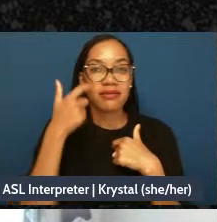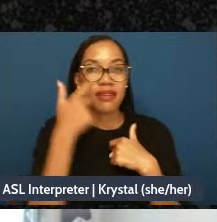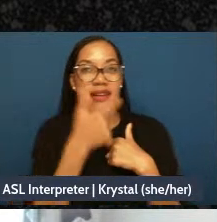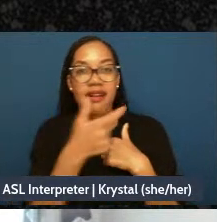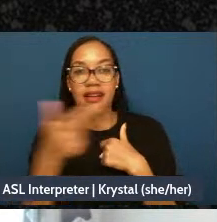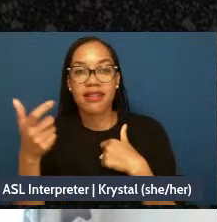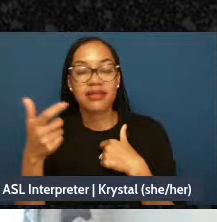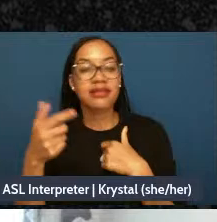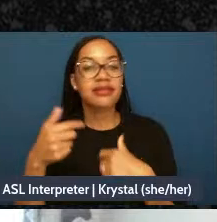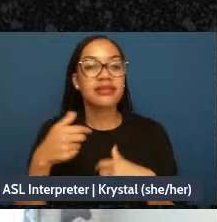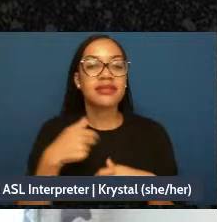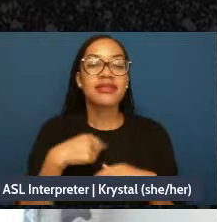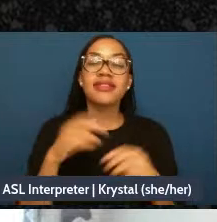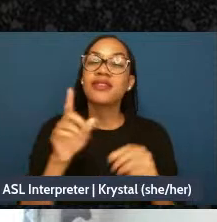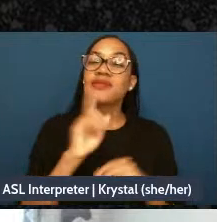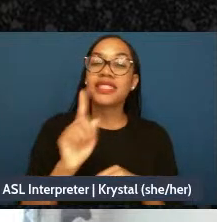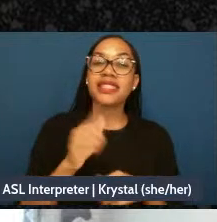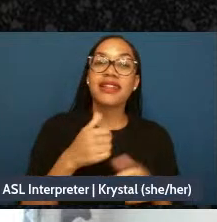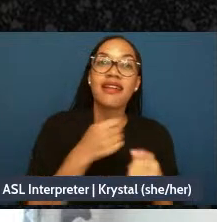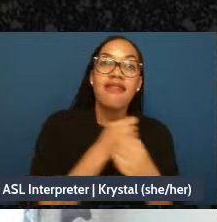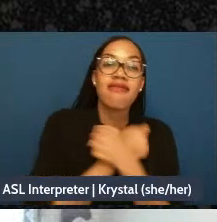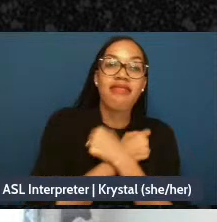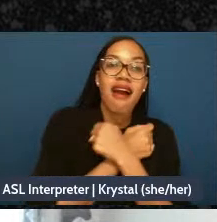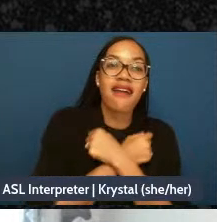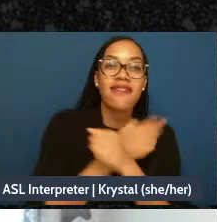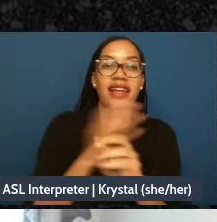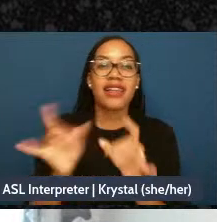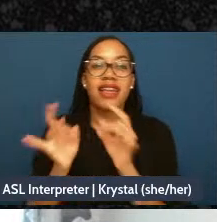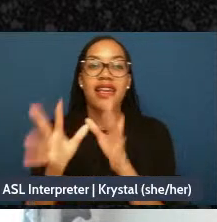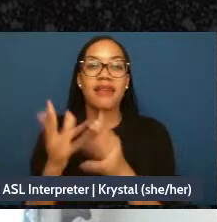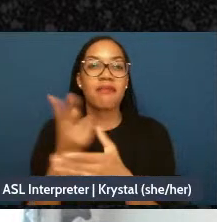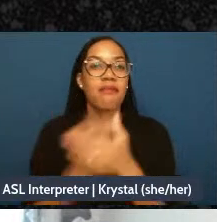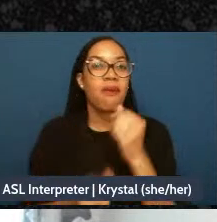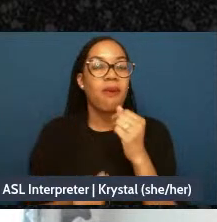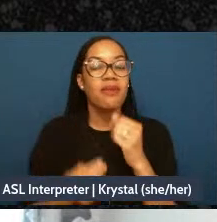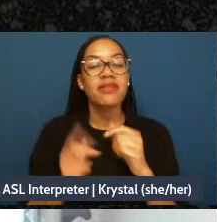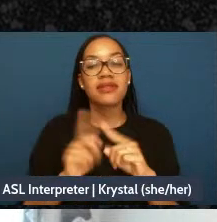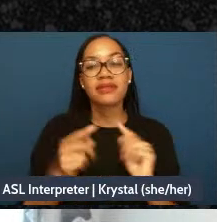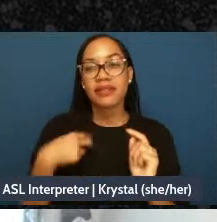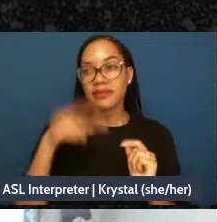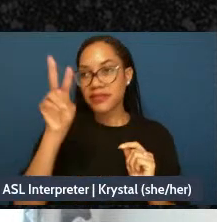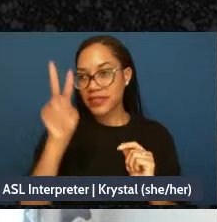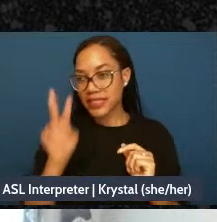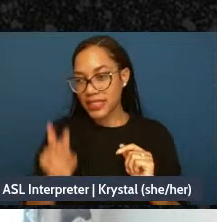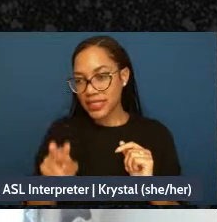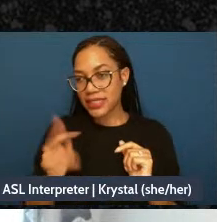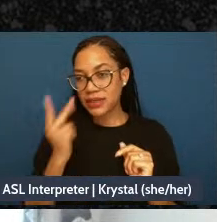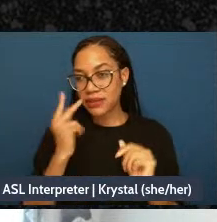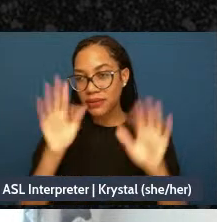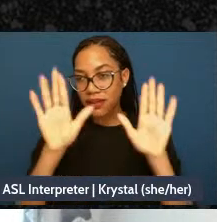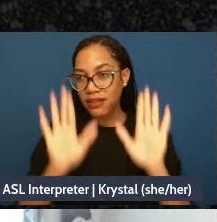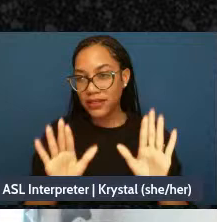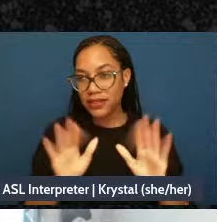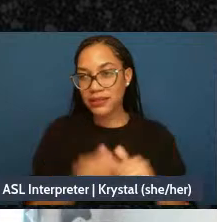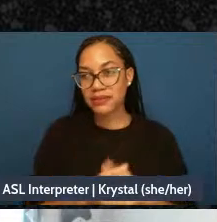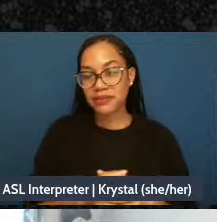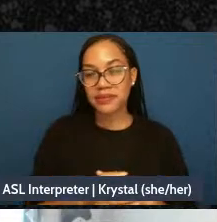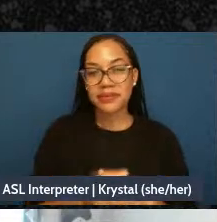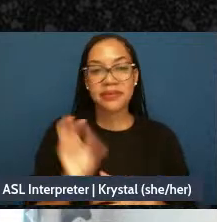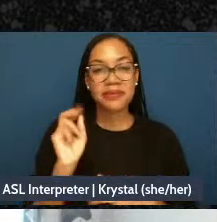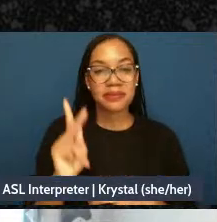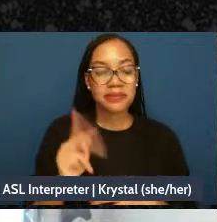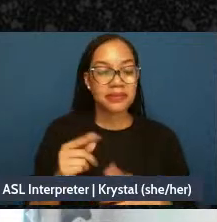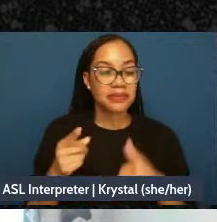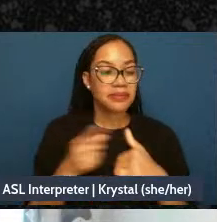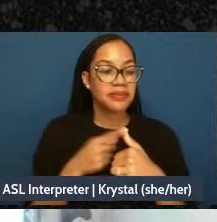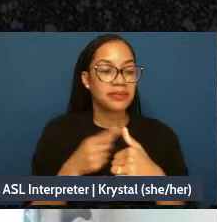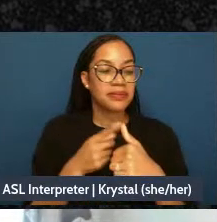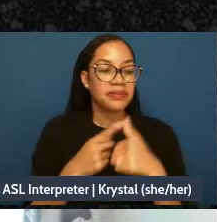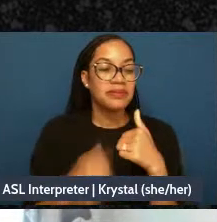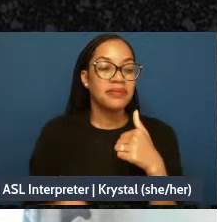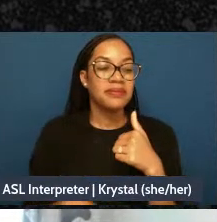love-hate relationship. This is this is gonna be fantastic. Cheshire cat, boom, catwoman